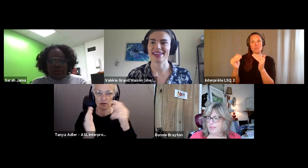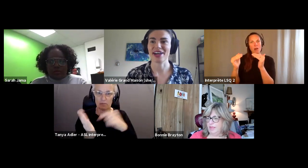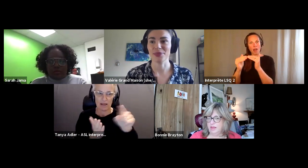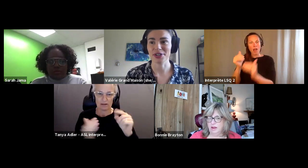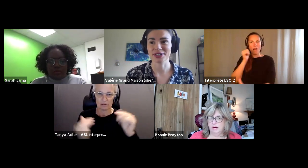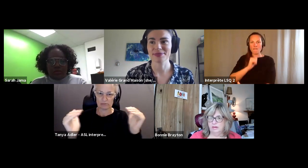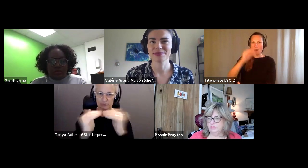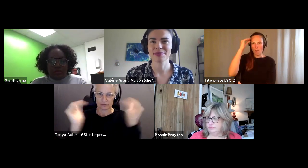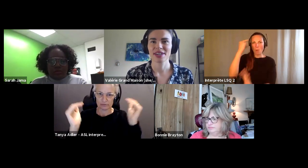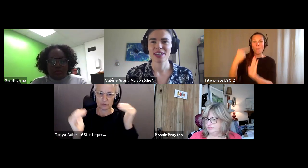Valérie Grand’Maison (she/elle): work.